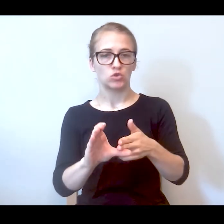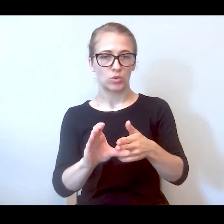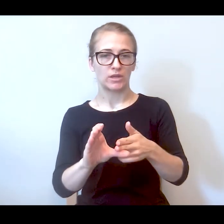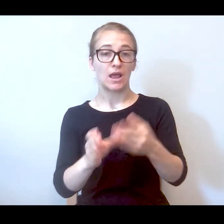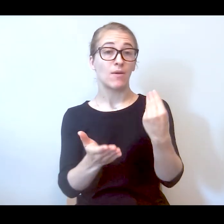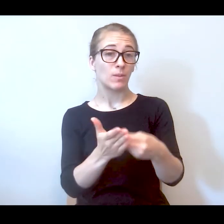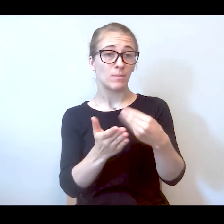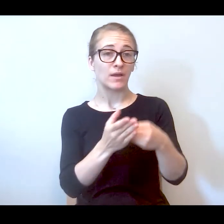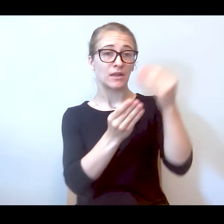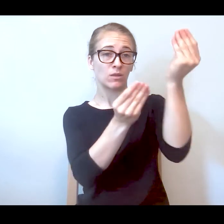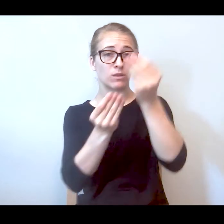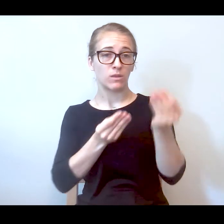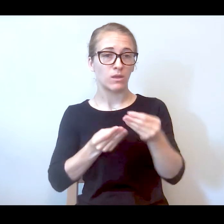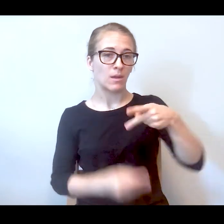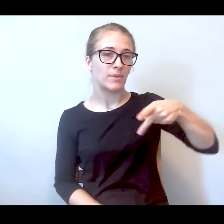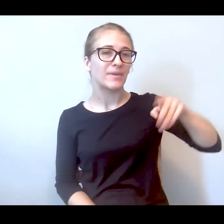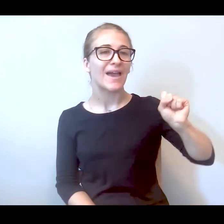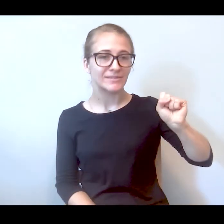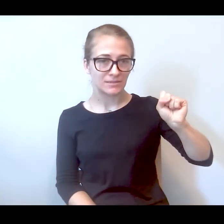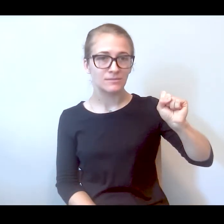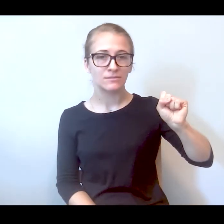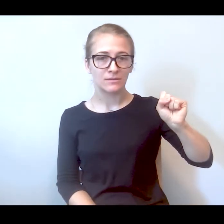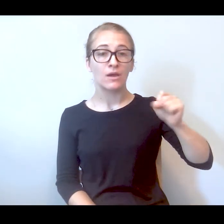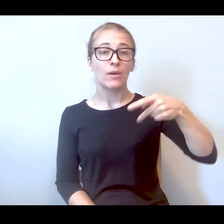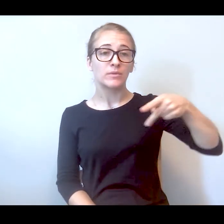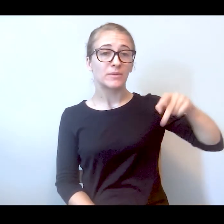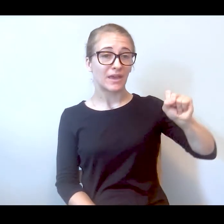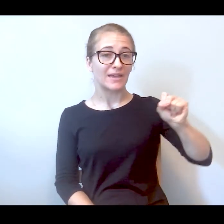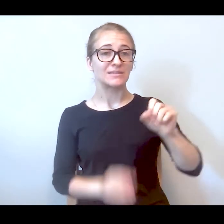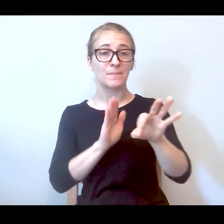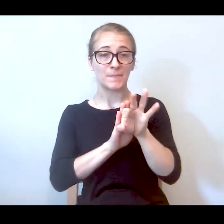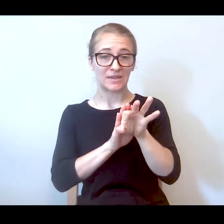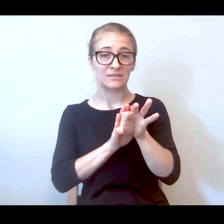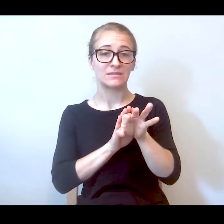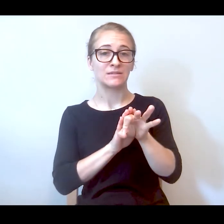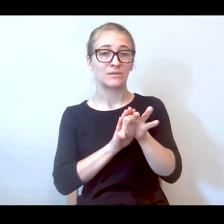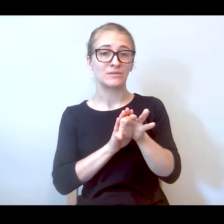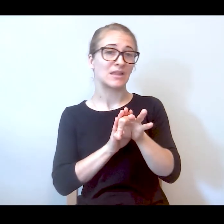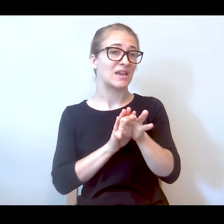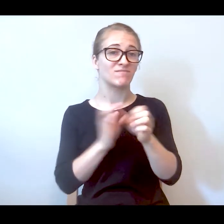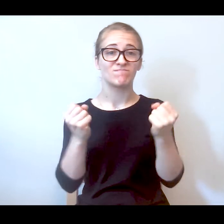flowed through the PPS. So the PPS picked, sort of like a menu of interventions that they were going to